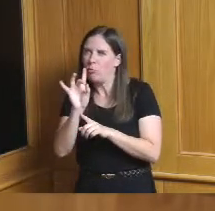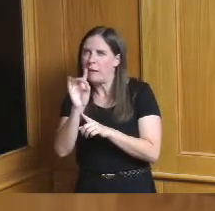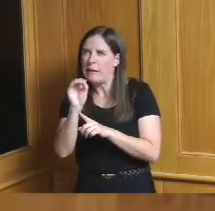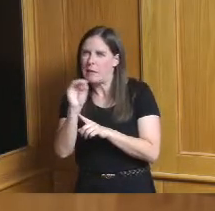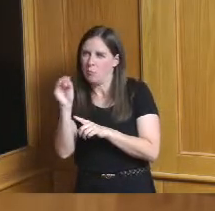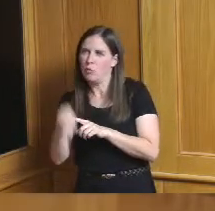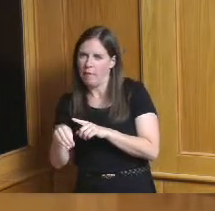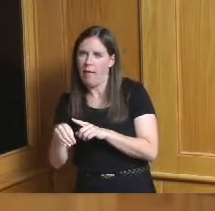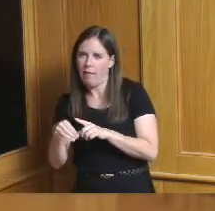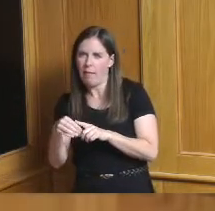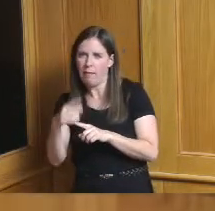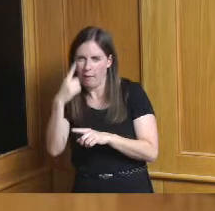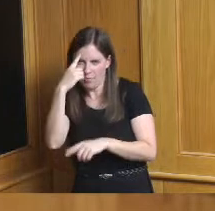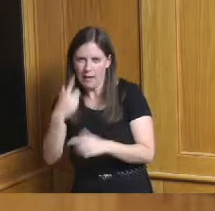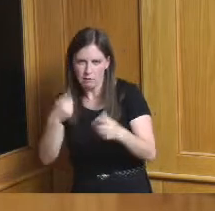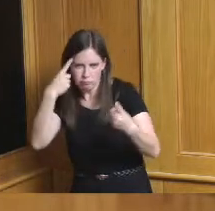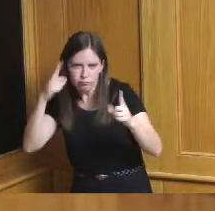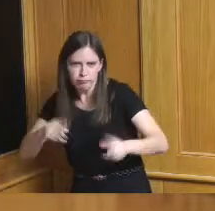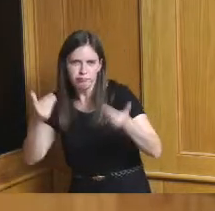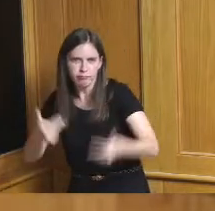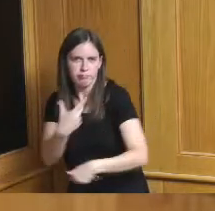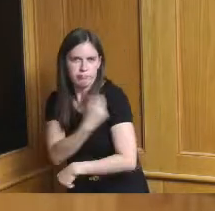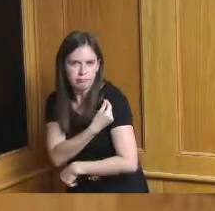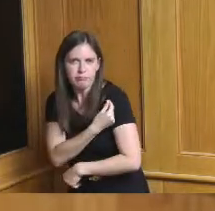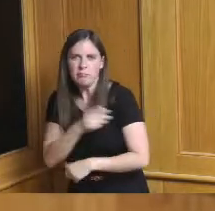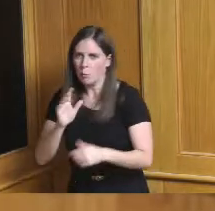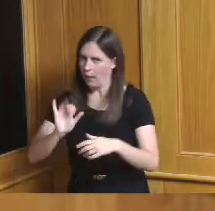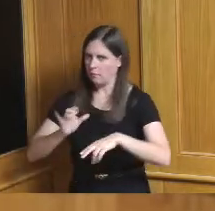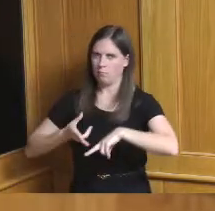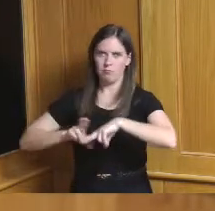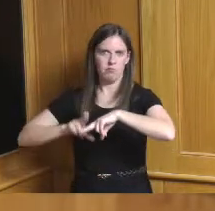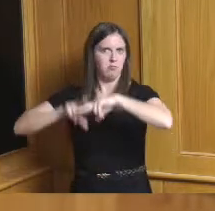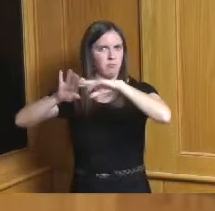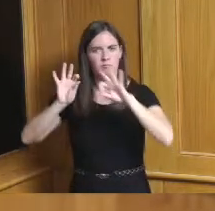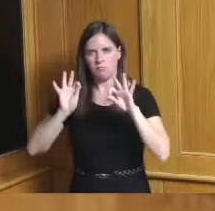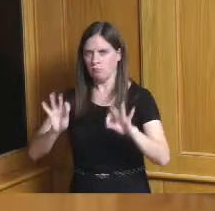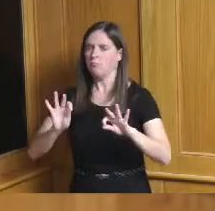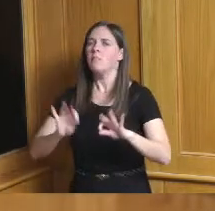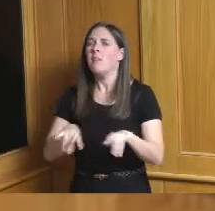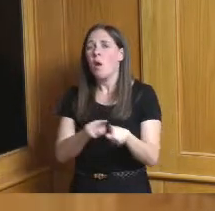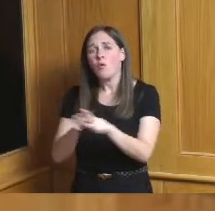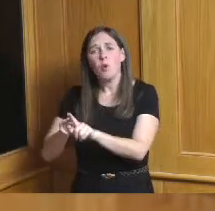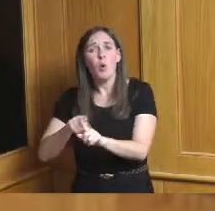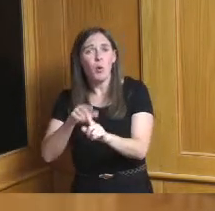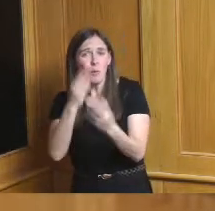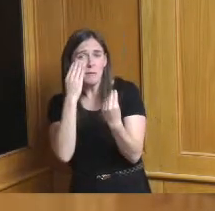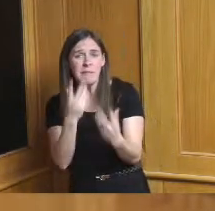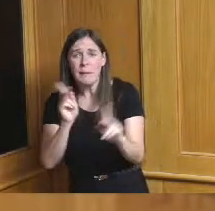it's kind of going up and so I just want to just remind people that they also could go today we're